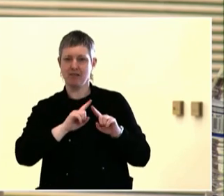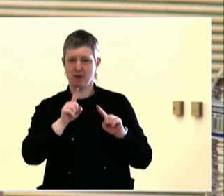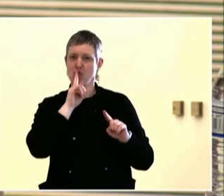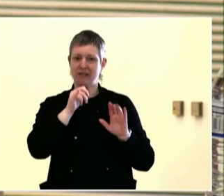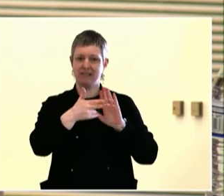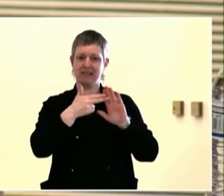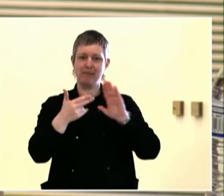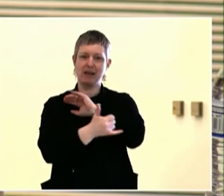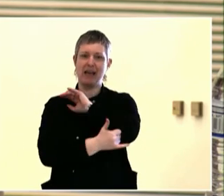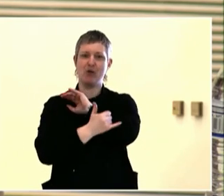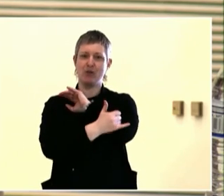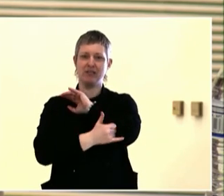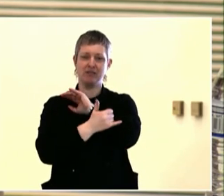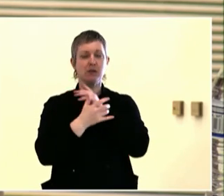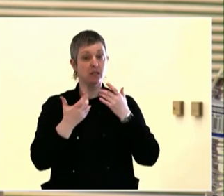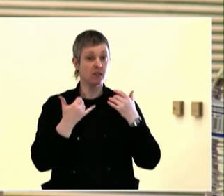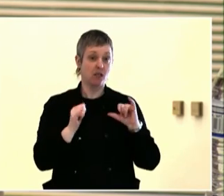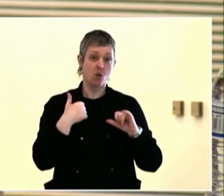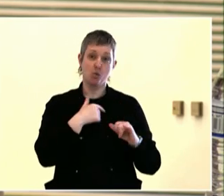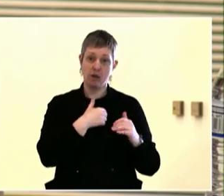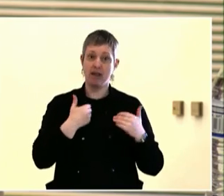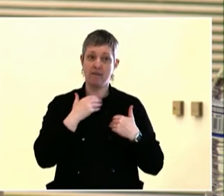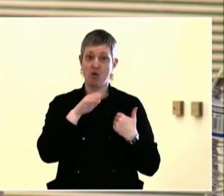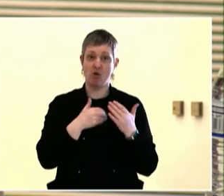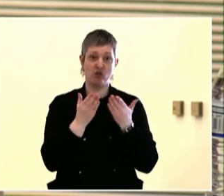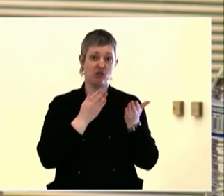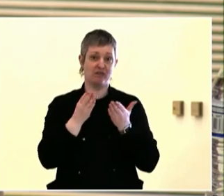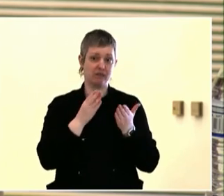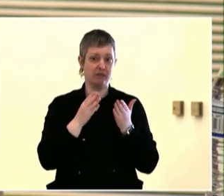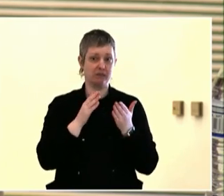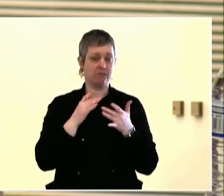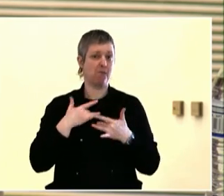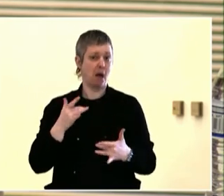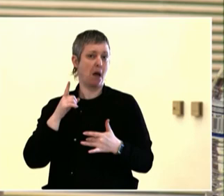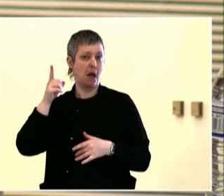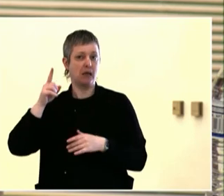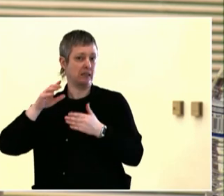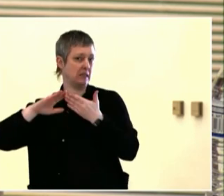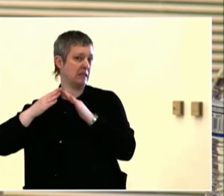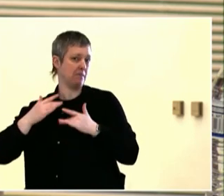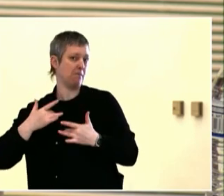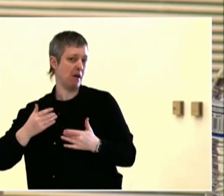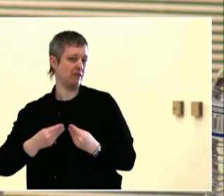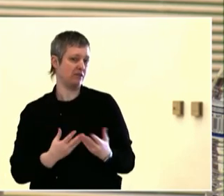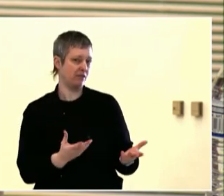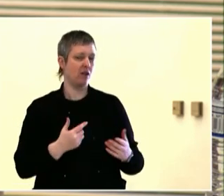And he said, where there's a Will, there's a way. That was quality housing, quality community spaces.